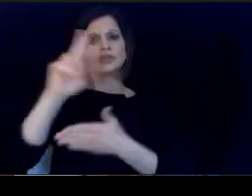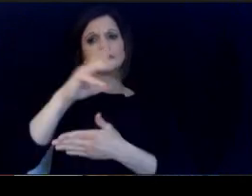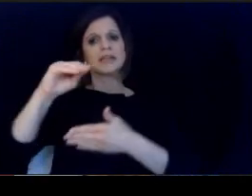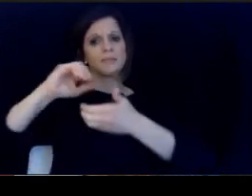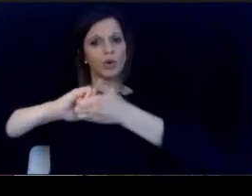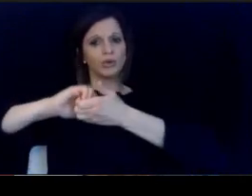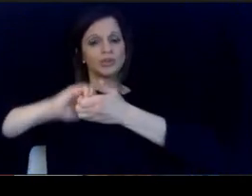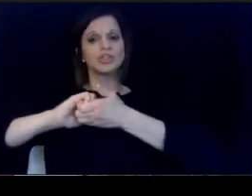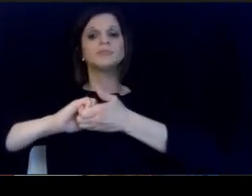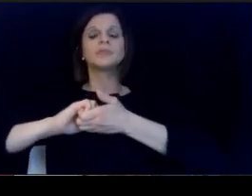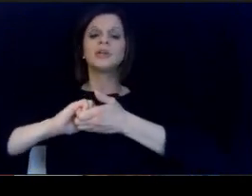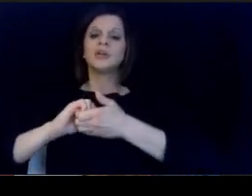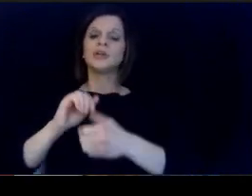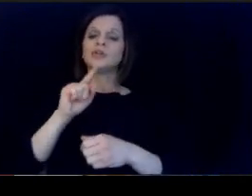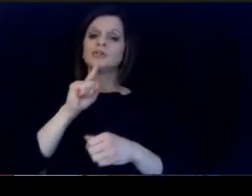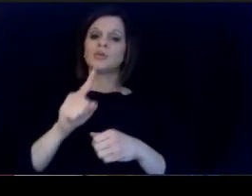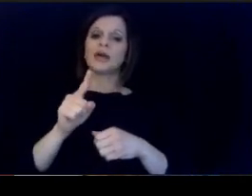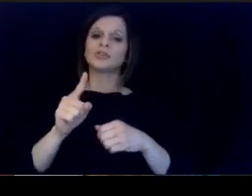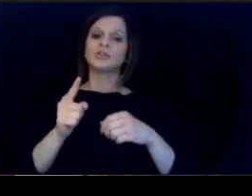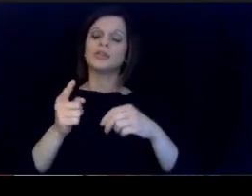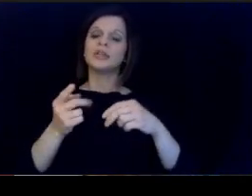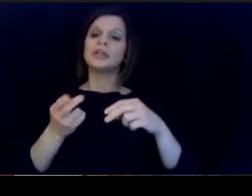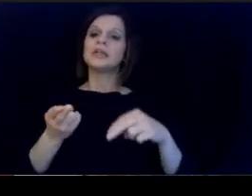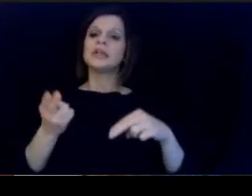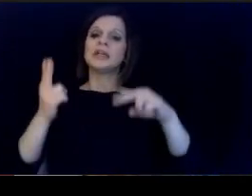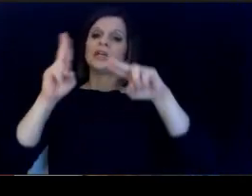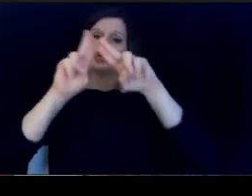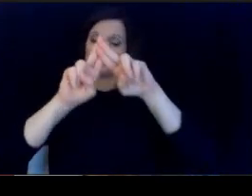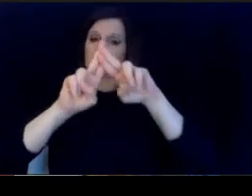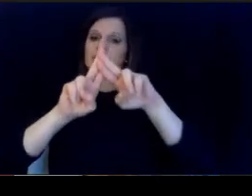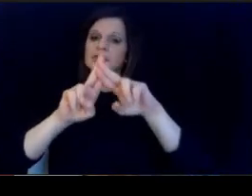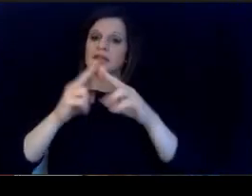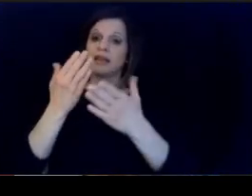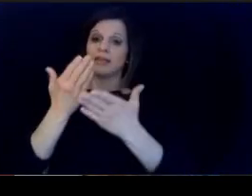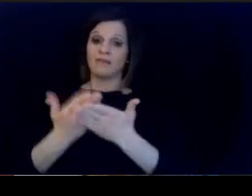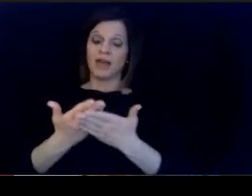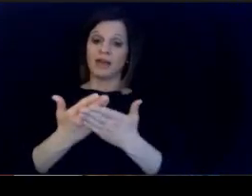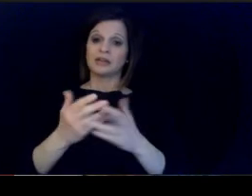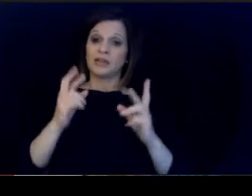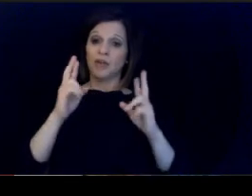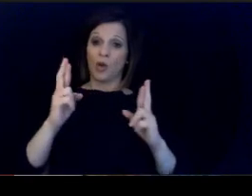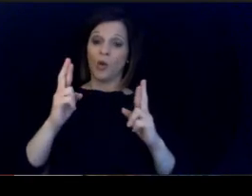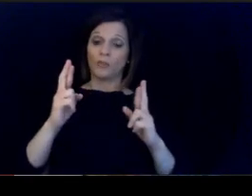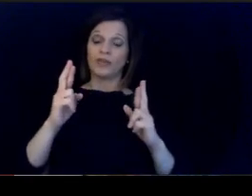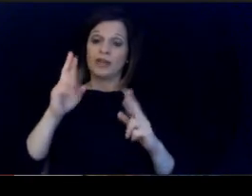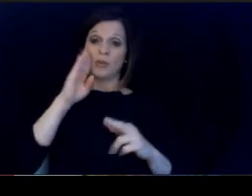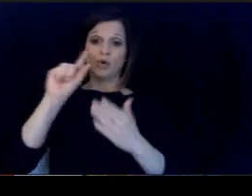partnership to actually increase the. likelihood that will get more people in the pipeline now.